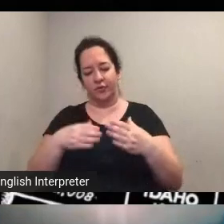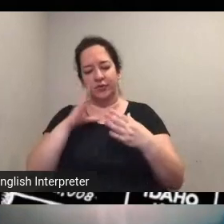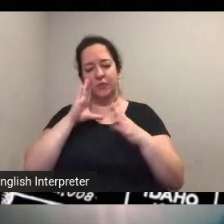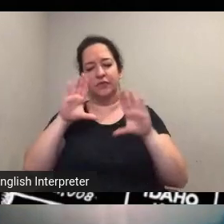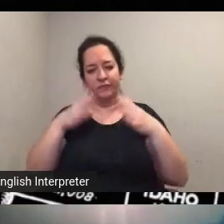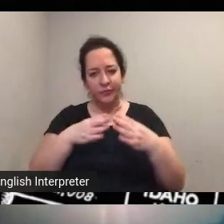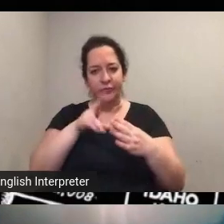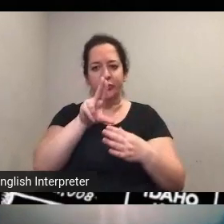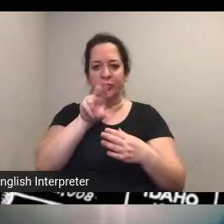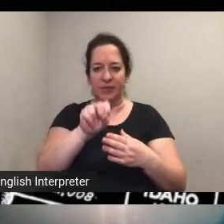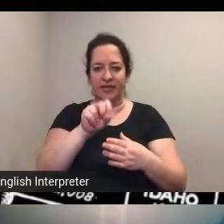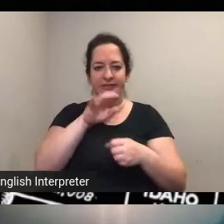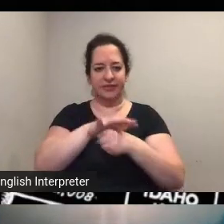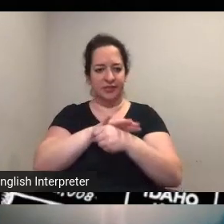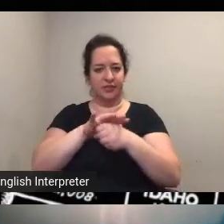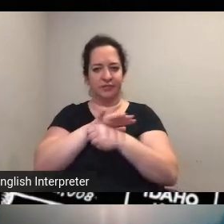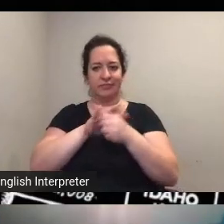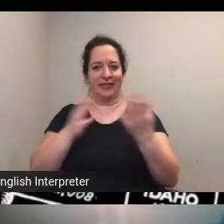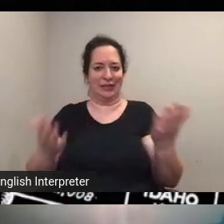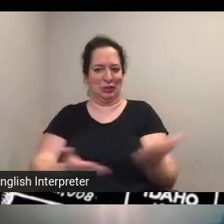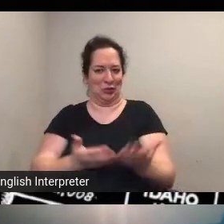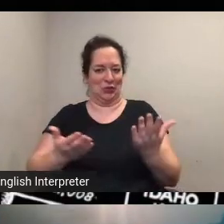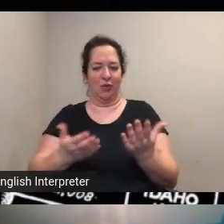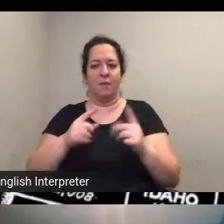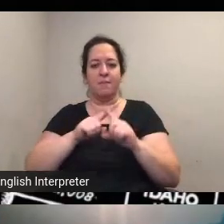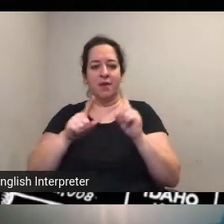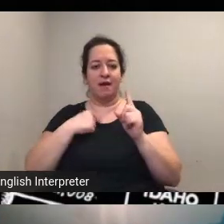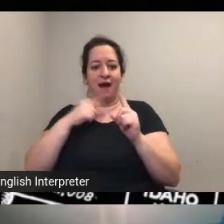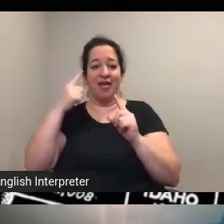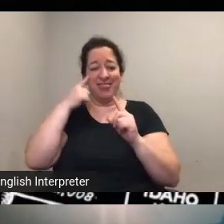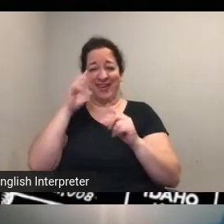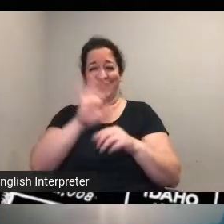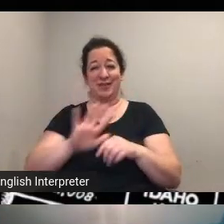of domestic here but i think there's about 40 connections